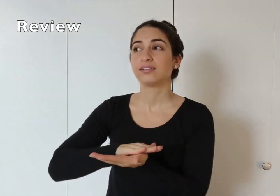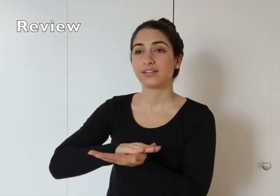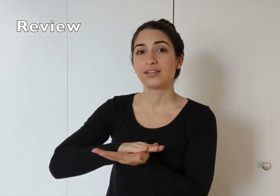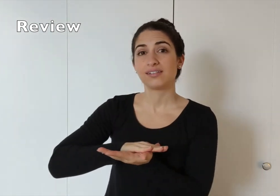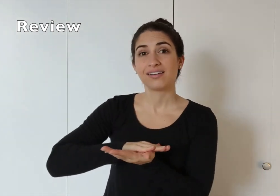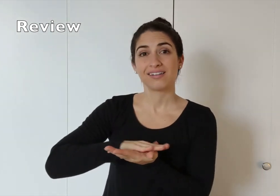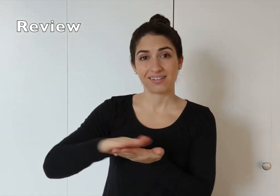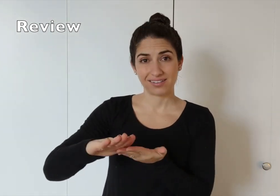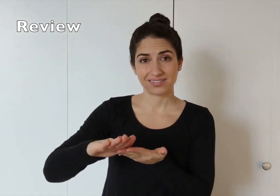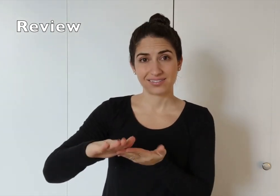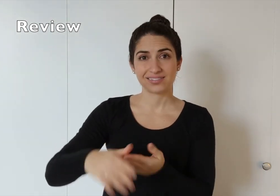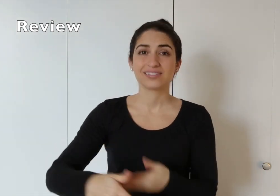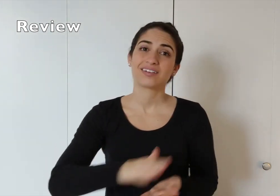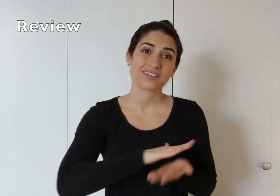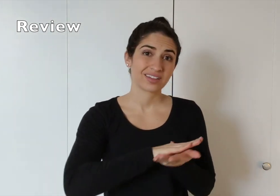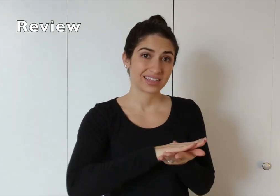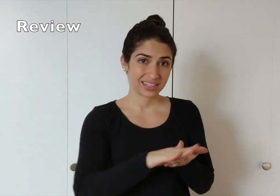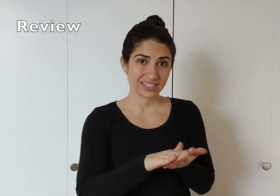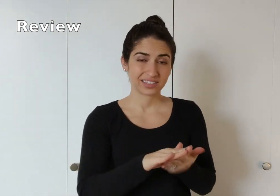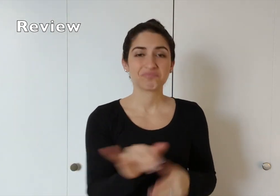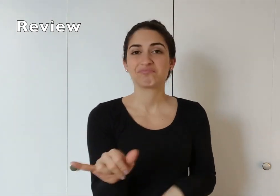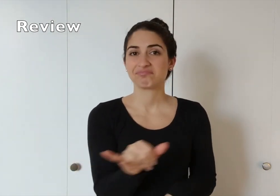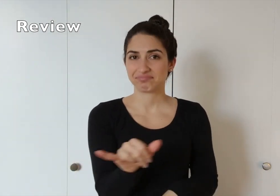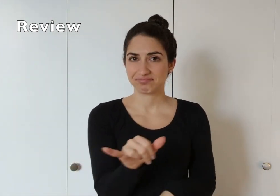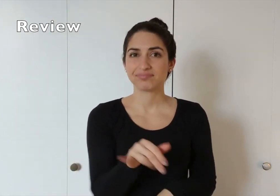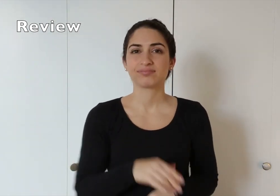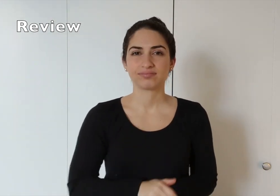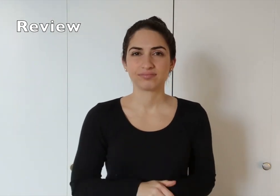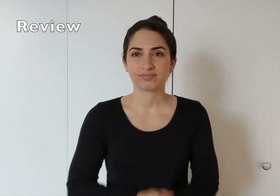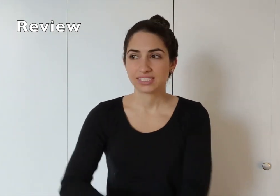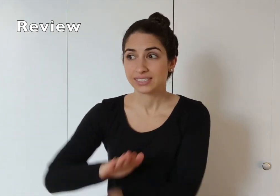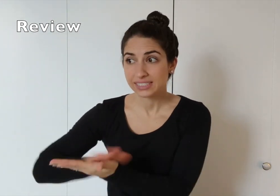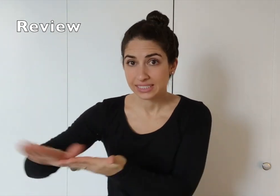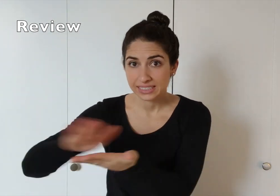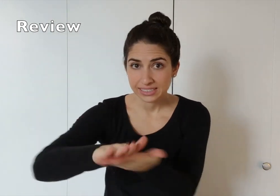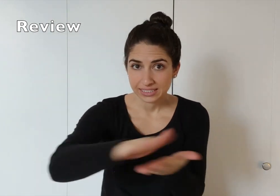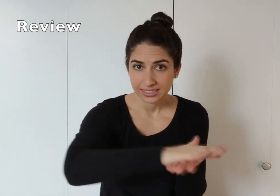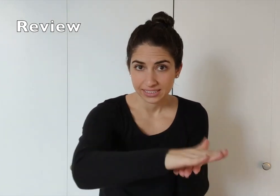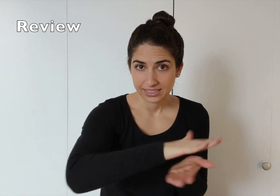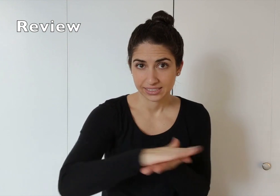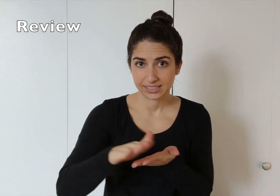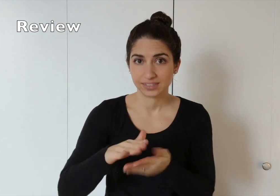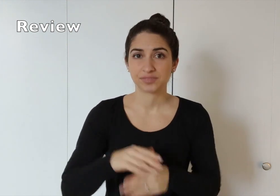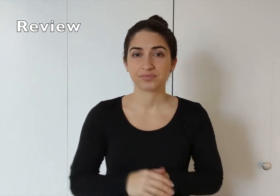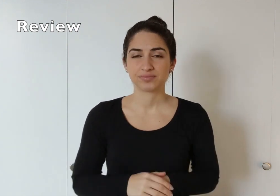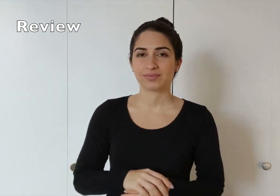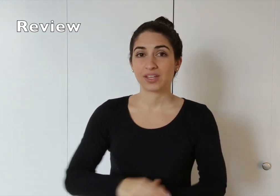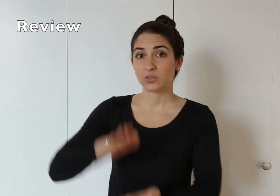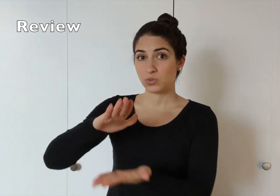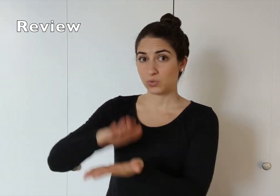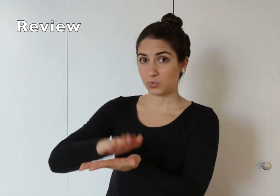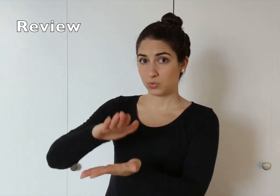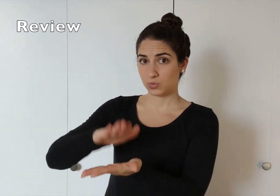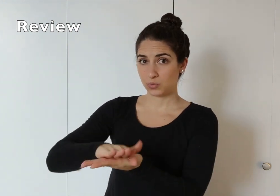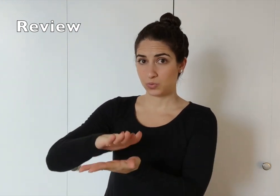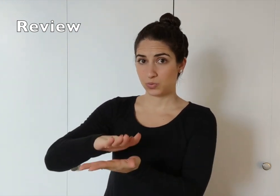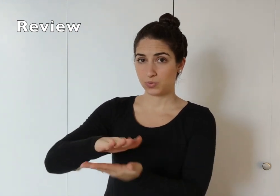NICE and CLEAN are the same... "cleaning" or "to clean" SCHOOL